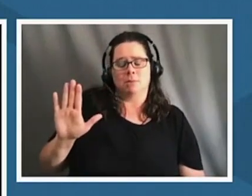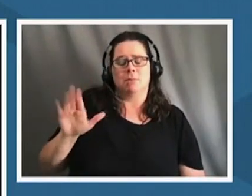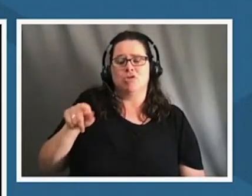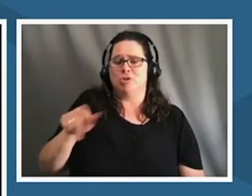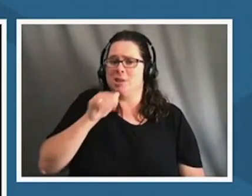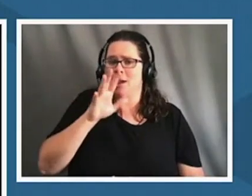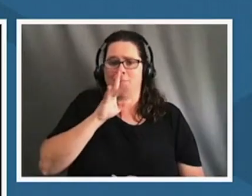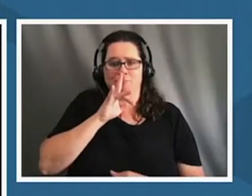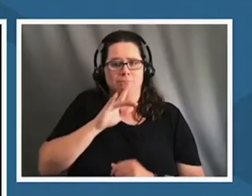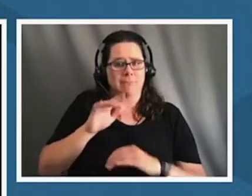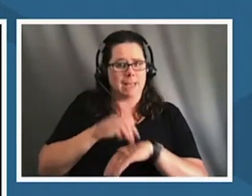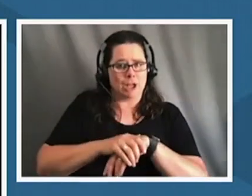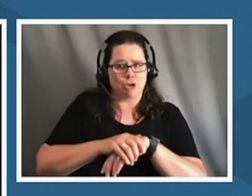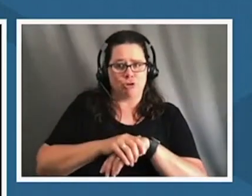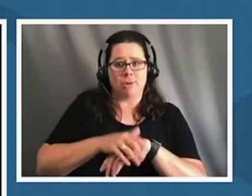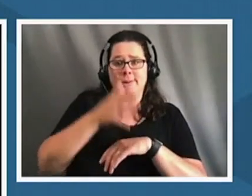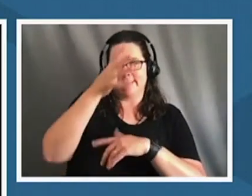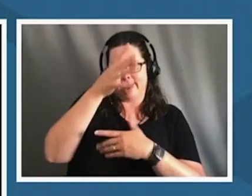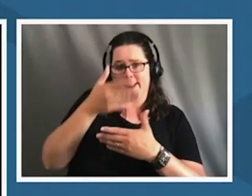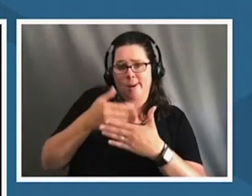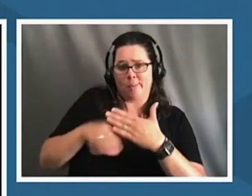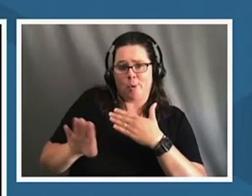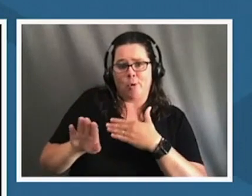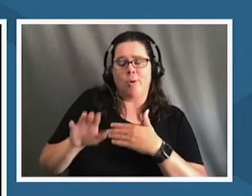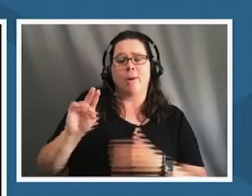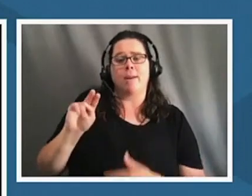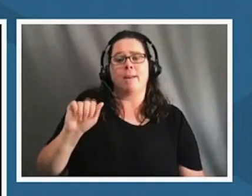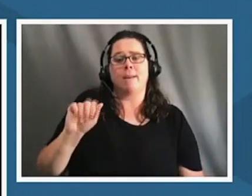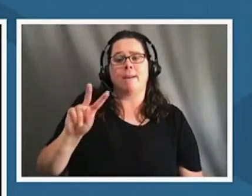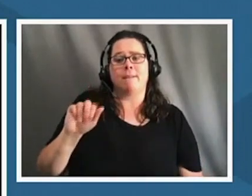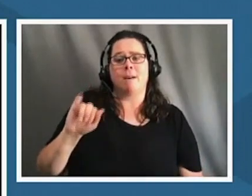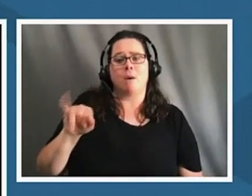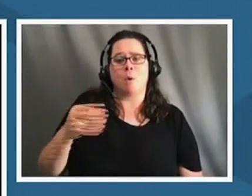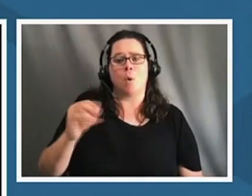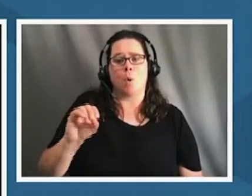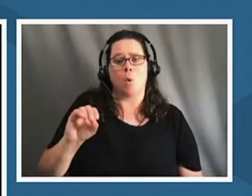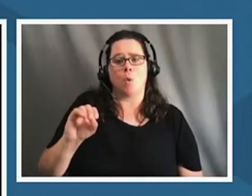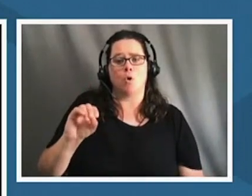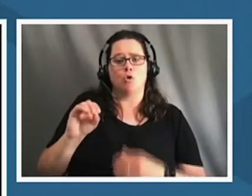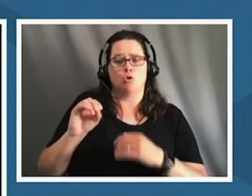my dad was born in a hogan on the navajo reservation and his first language was